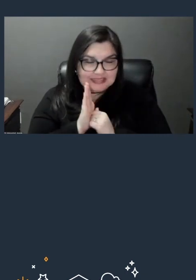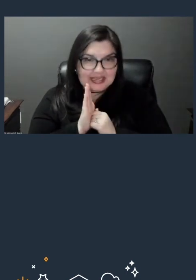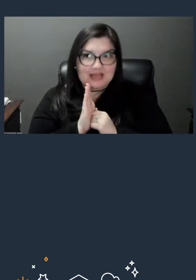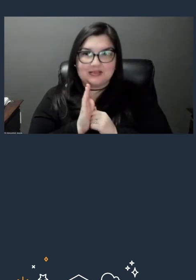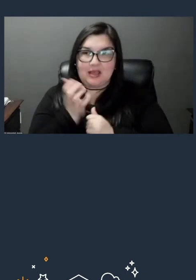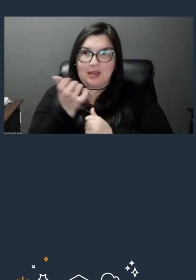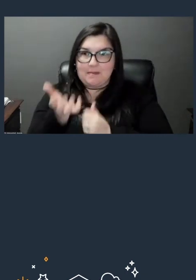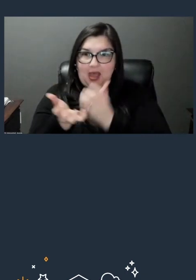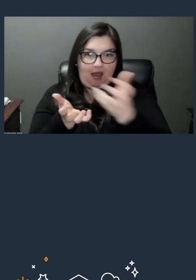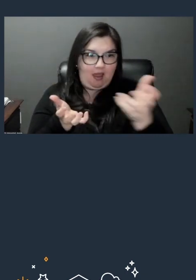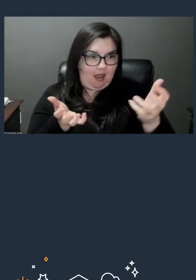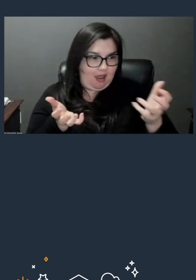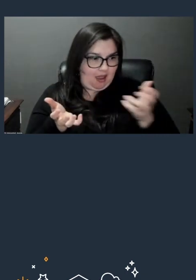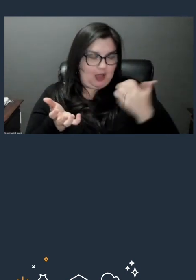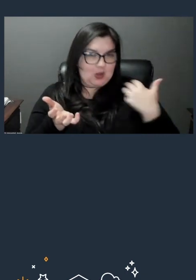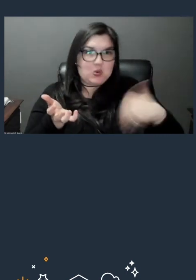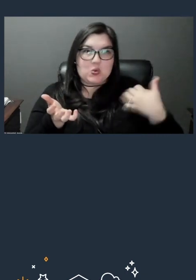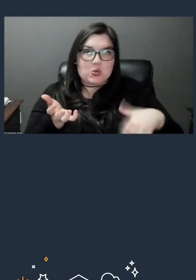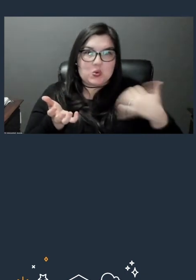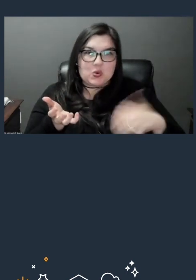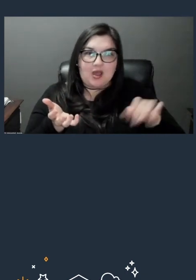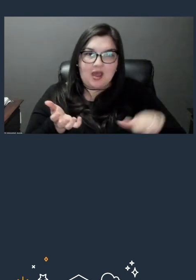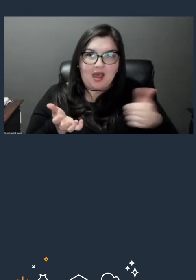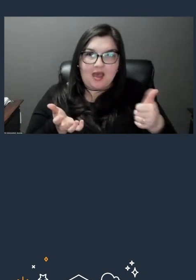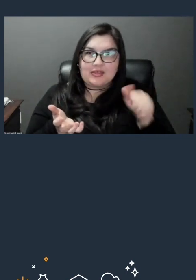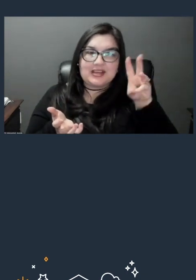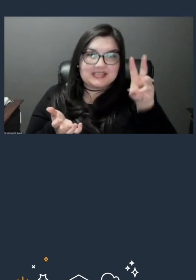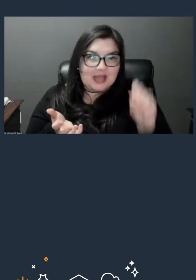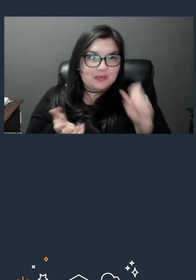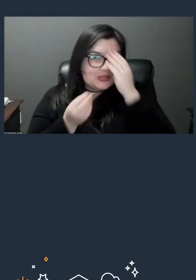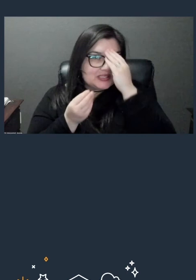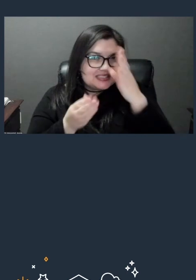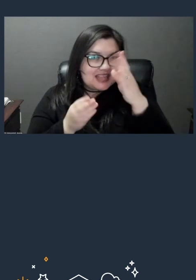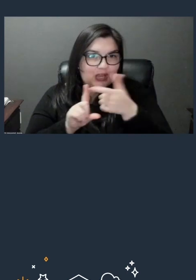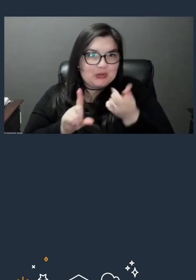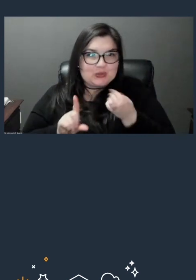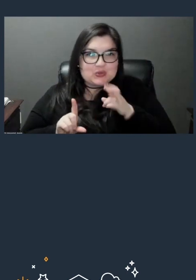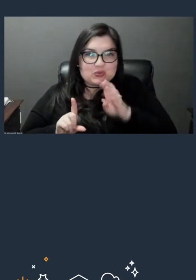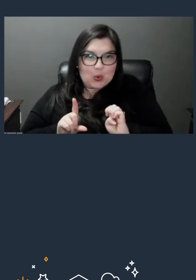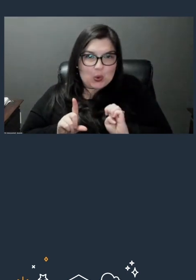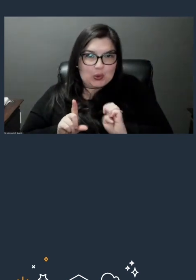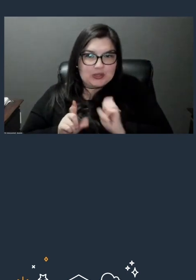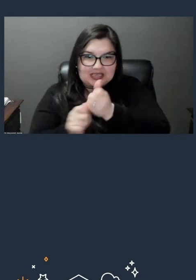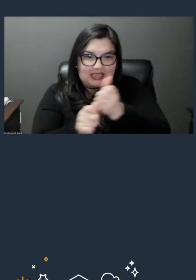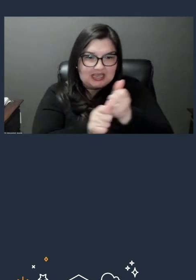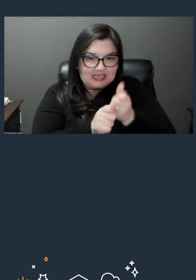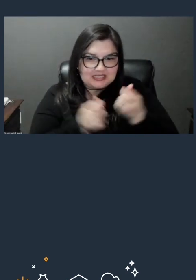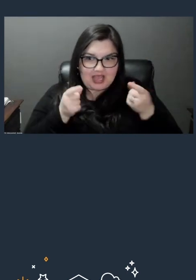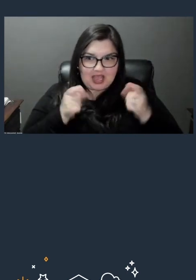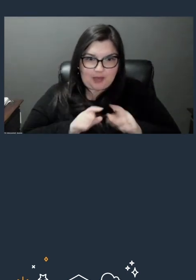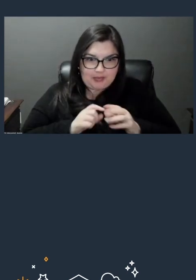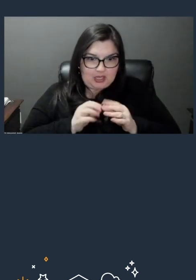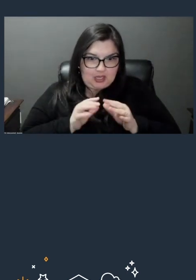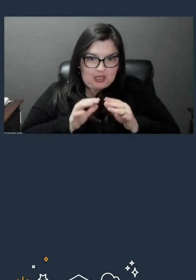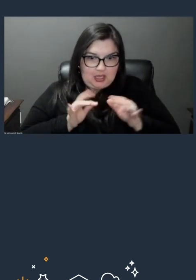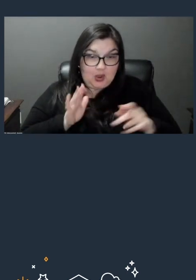and you know, other AWS data sources in each and it starts to get, even with replication, even with such a powerful feature,